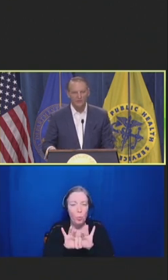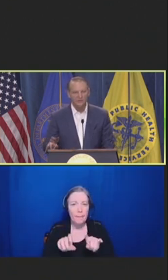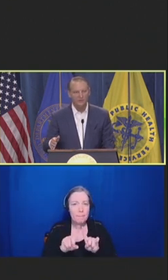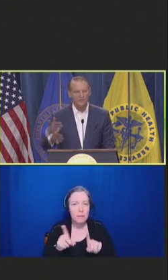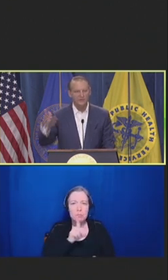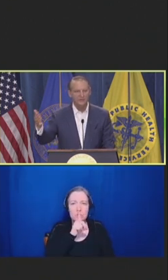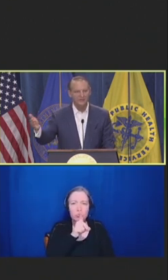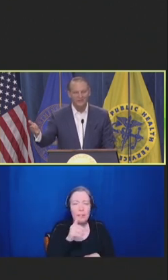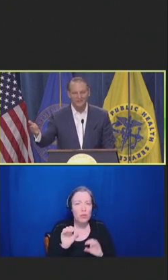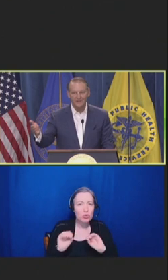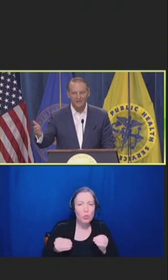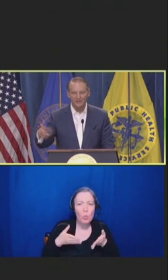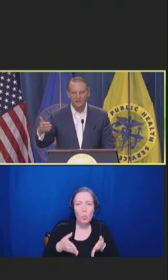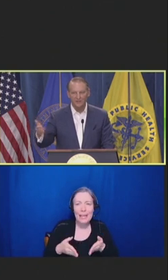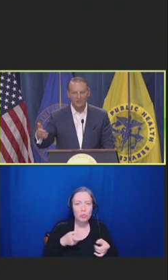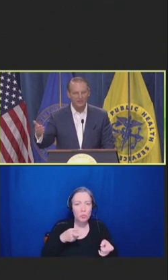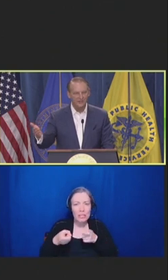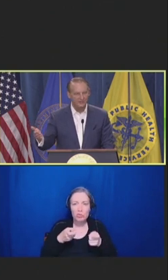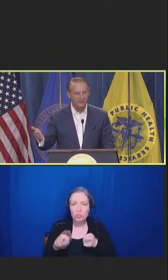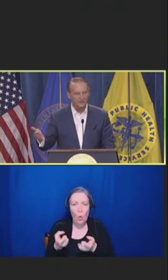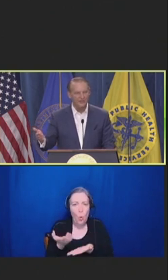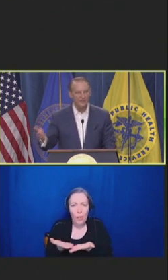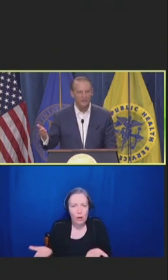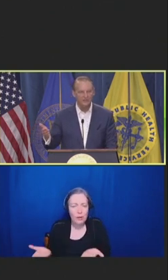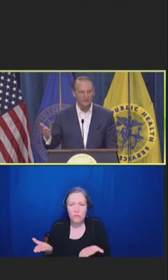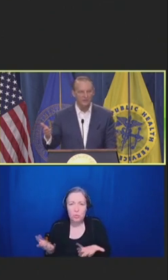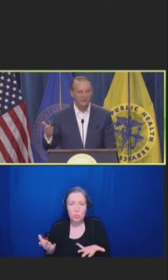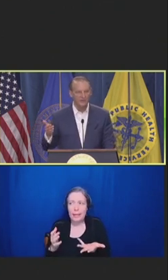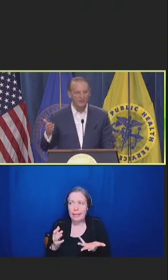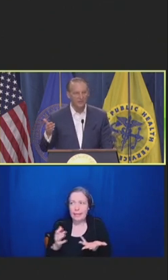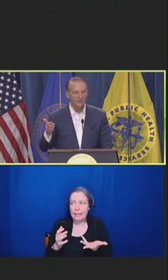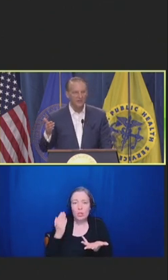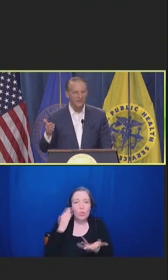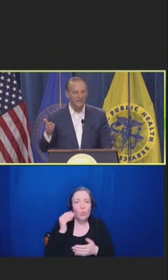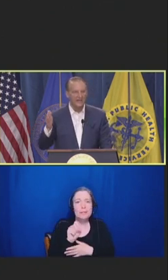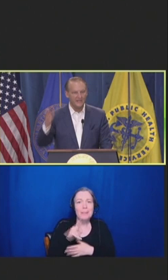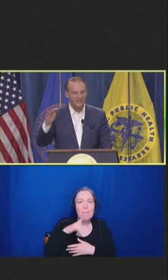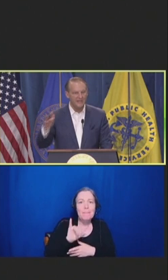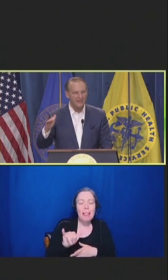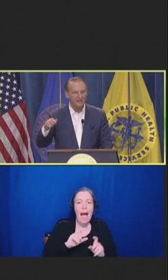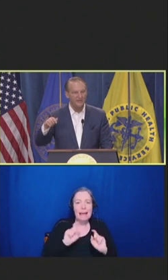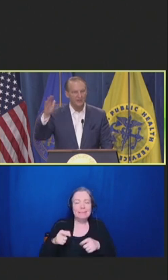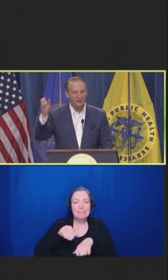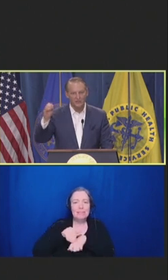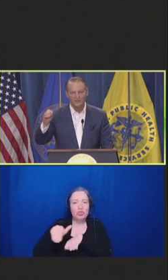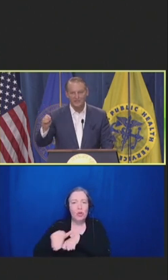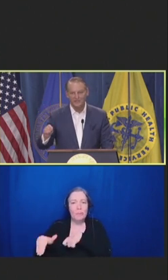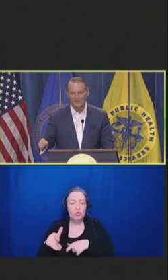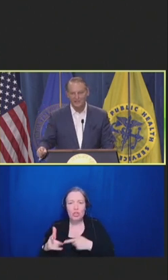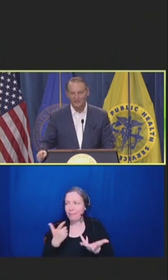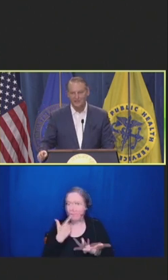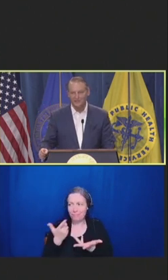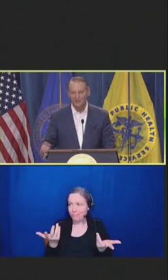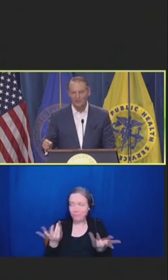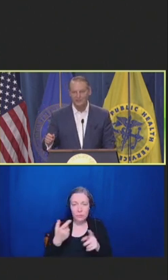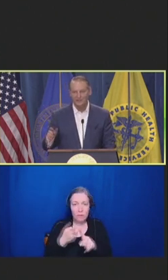It's hard to get our supply and distribution channels are largely cascading from the largest entities to the smallest entities.